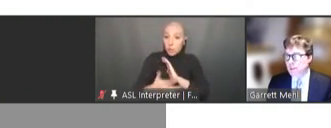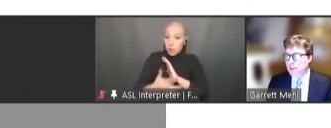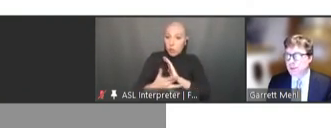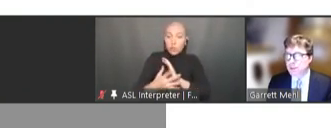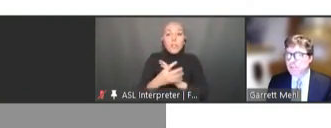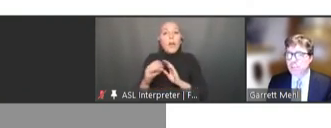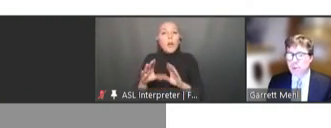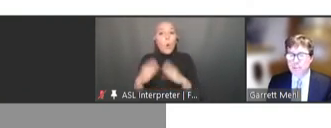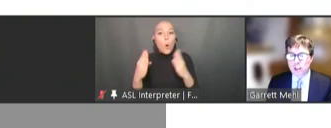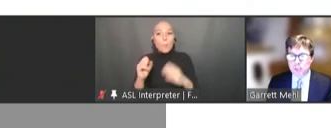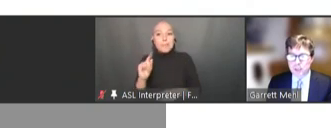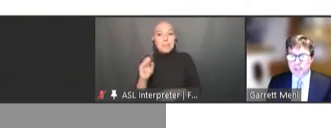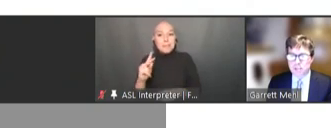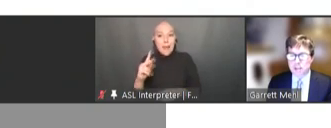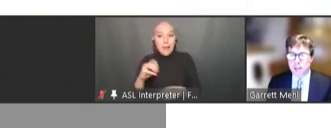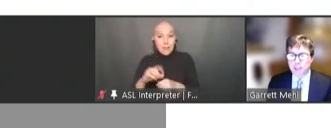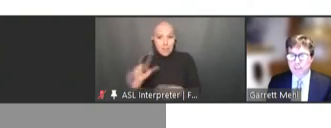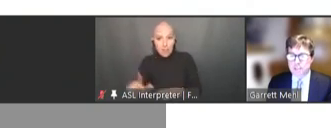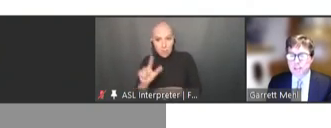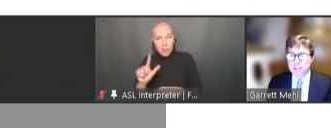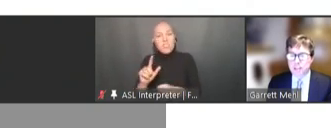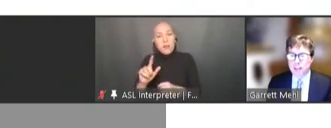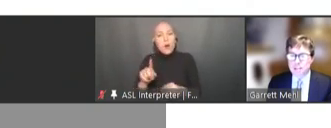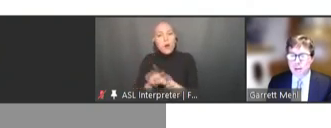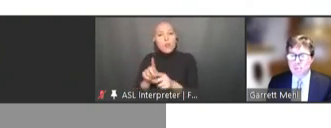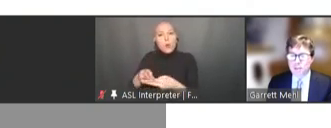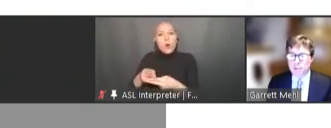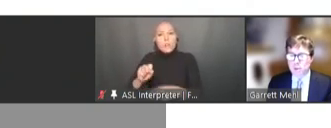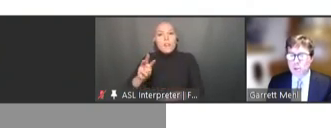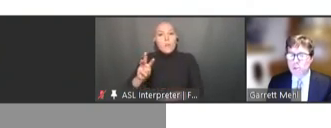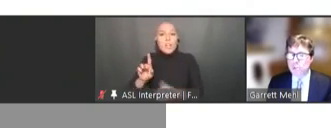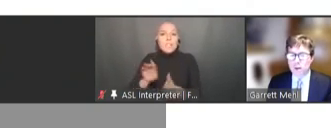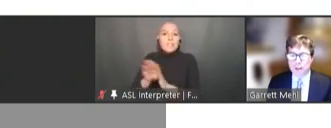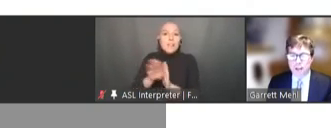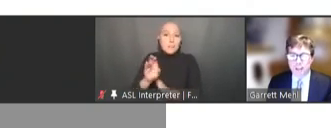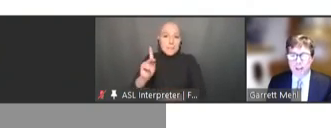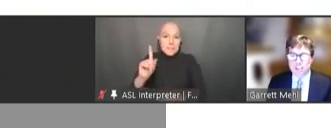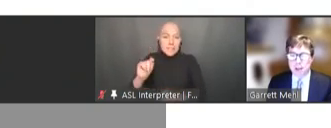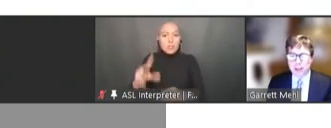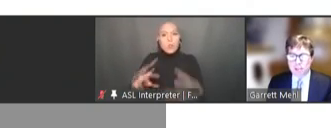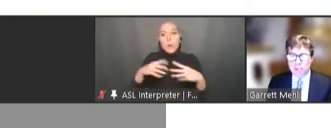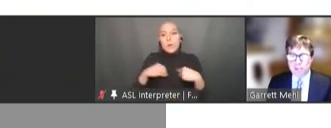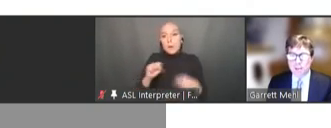known as software development kits can facilitate adoption of WHO SMART Guidelines packages,